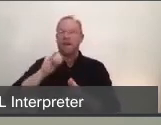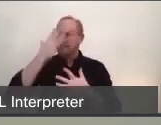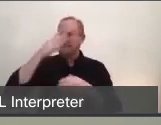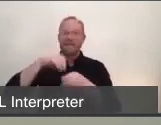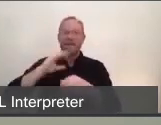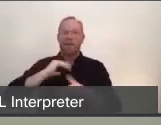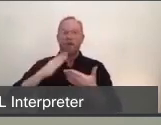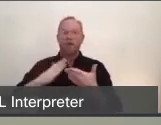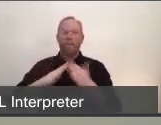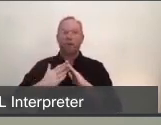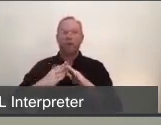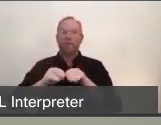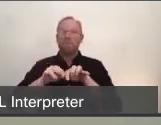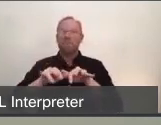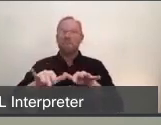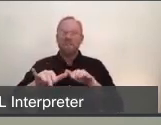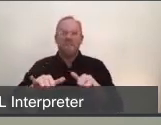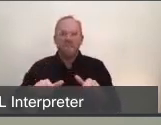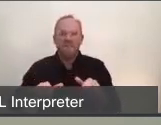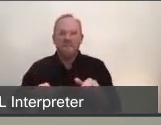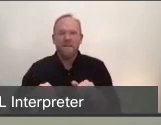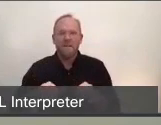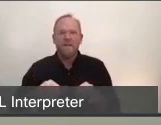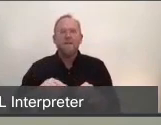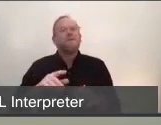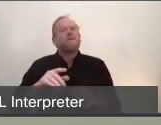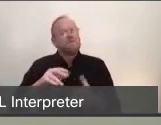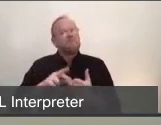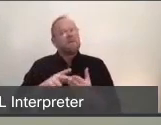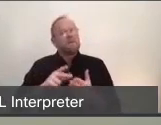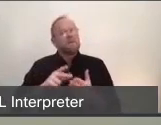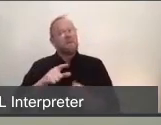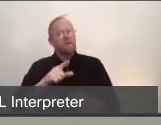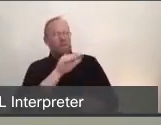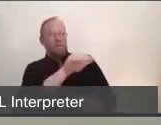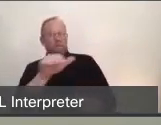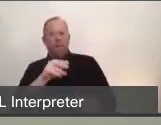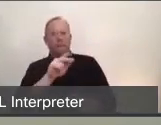and that we needed to prepare both our public health response and our health care system response to COVID-19.